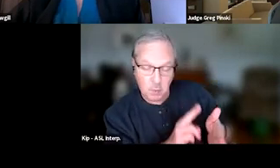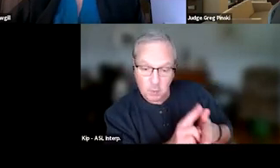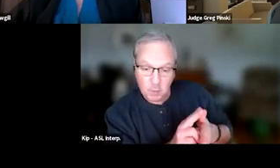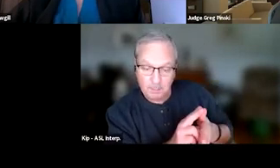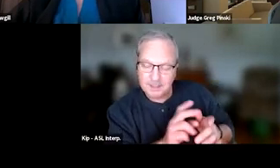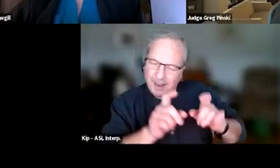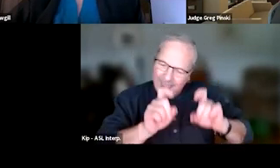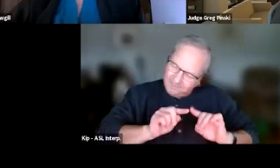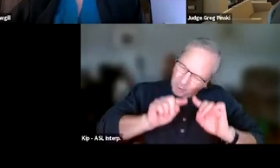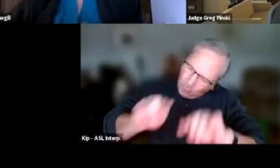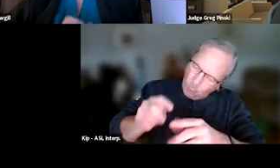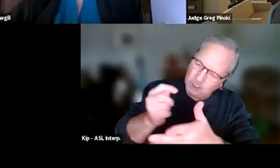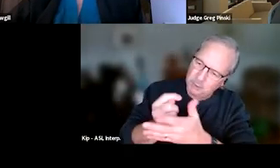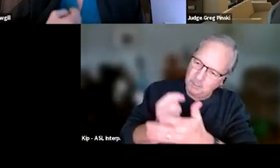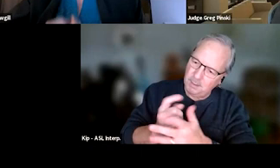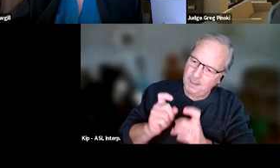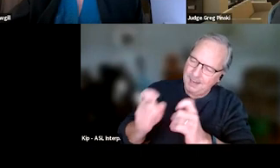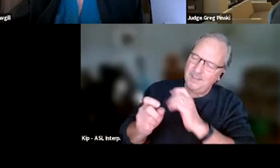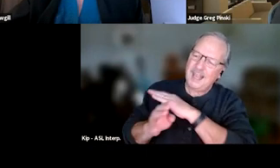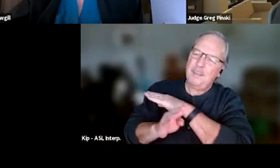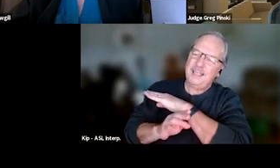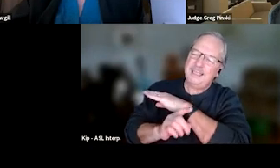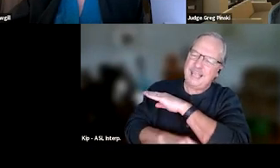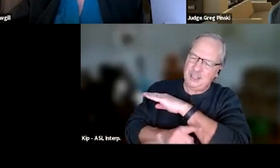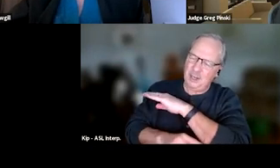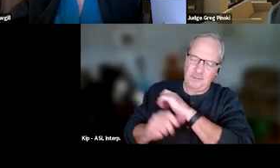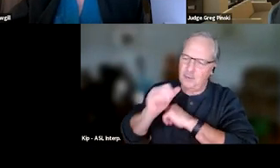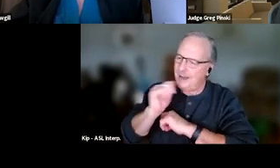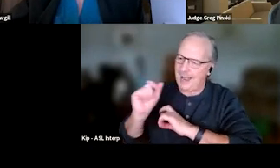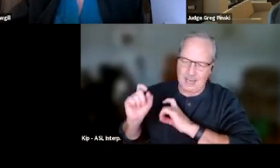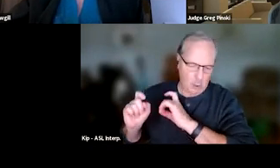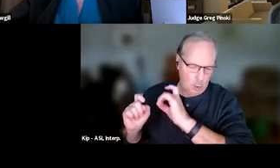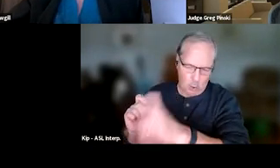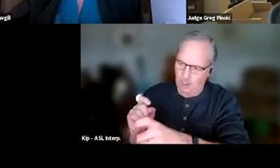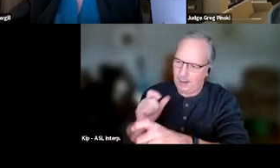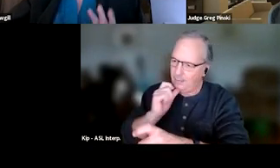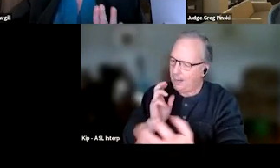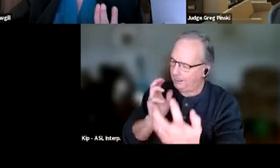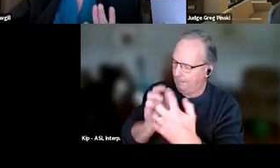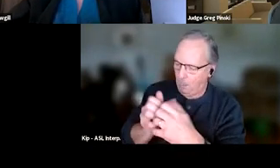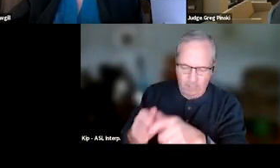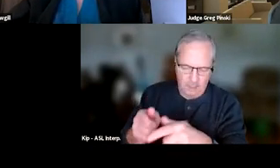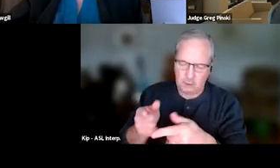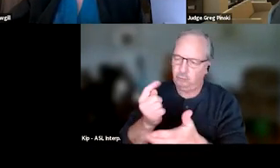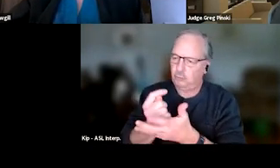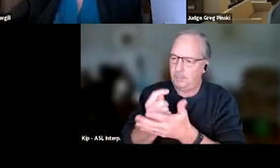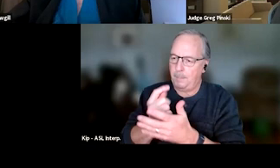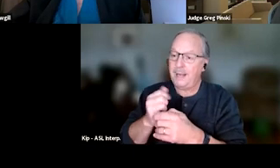So they should be getting a sanction if they're not going and they're willfully non-compliant with treatment. So I'm making sure that you understand that